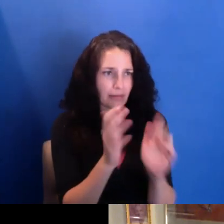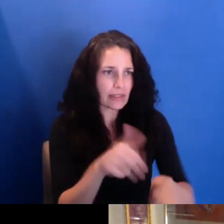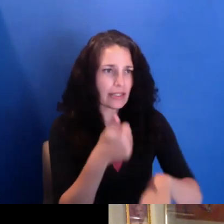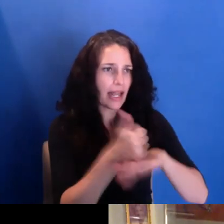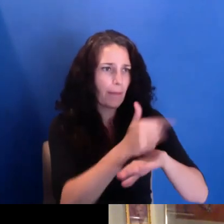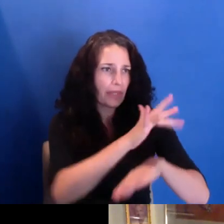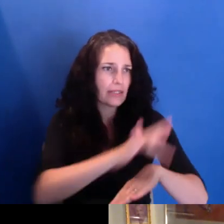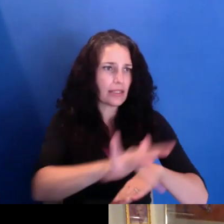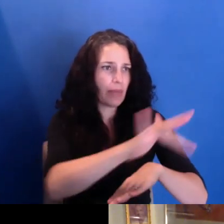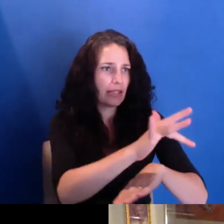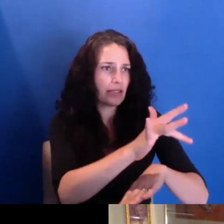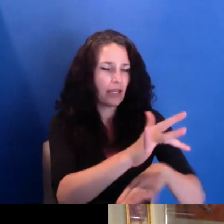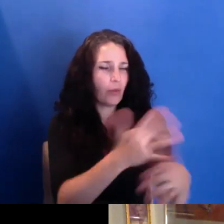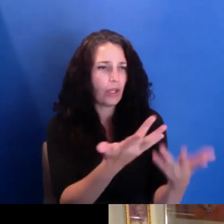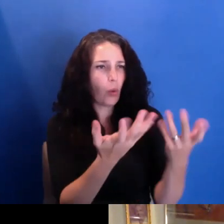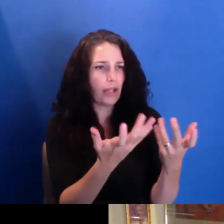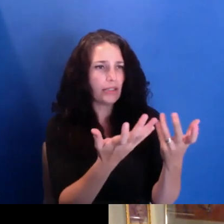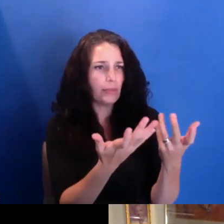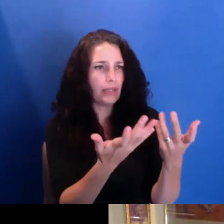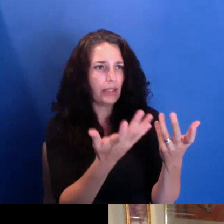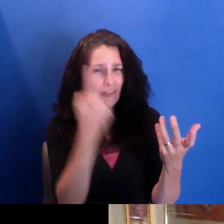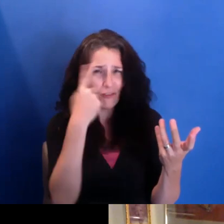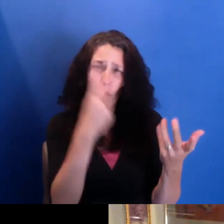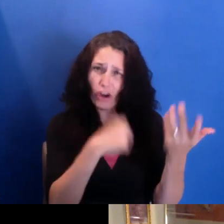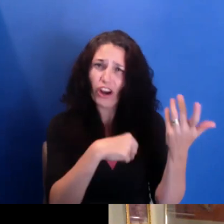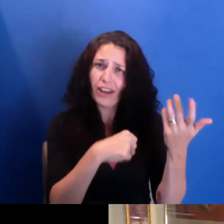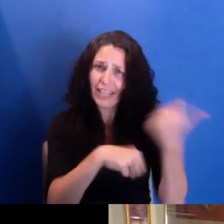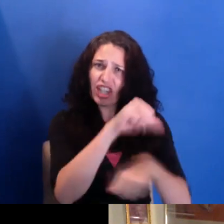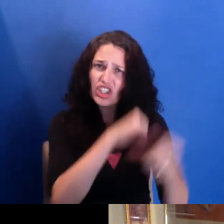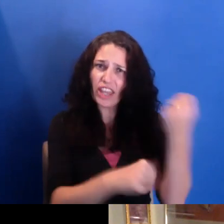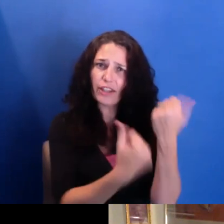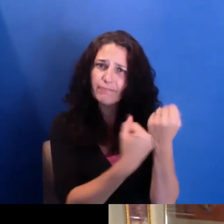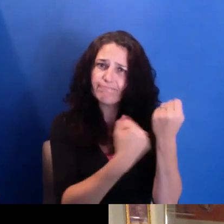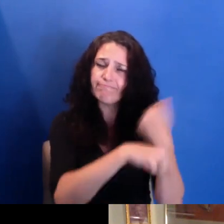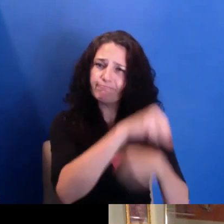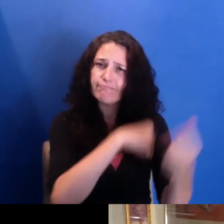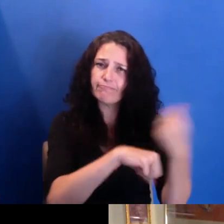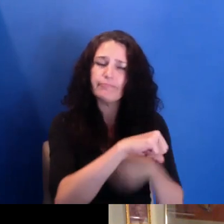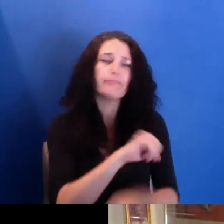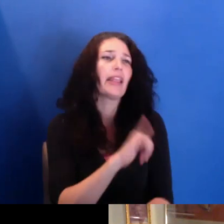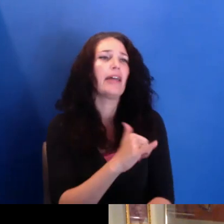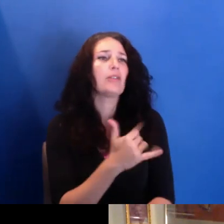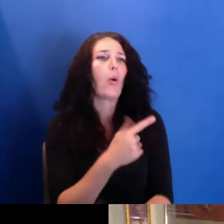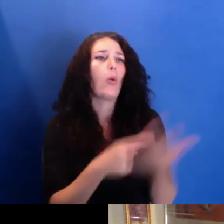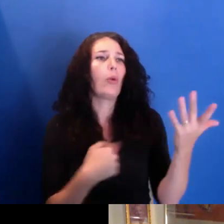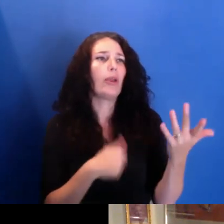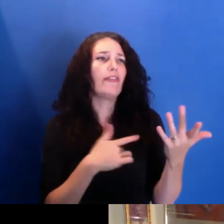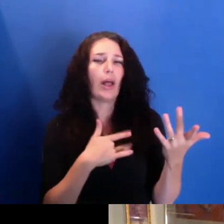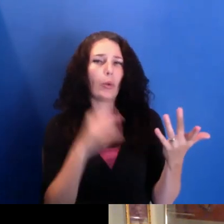to be for each other the-- you know, the things that we felt were missing from the spaces that we--